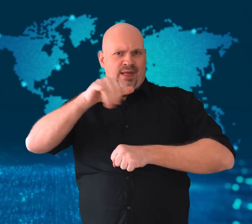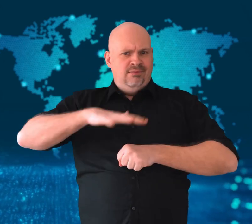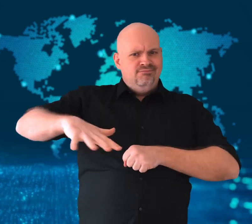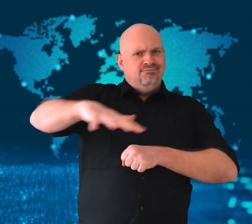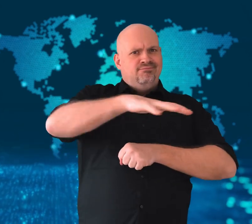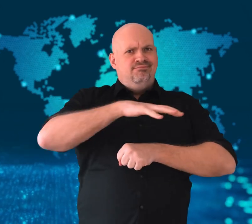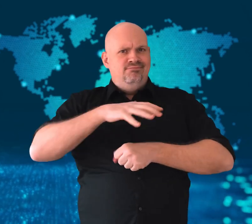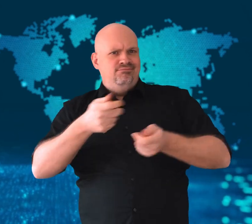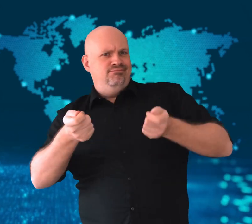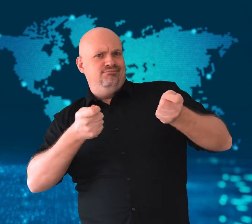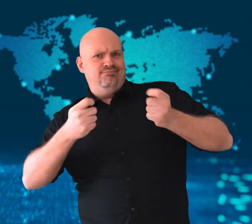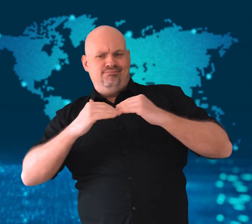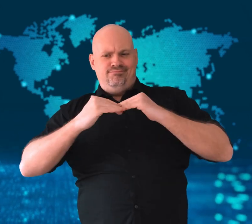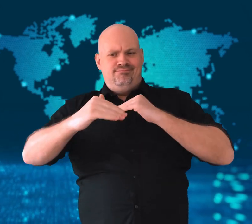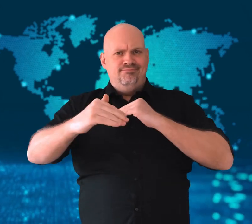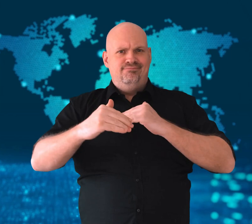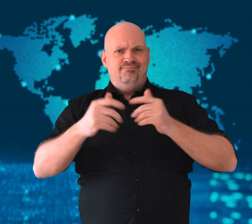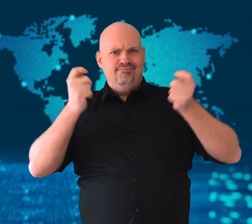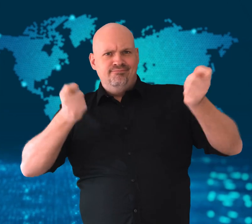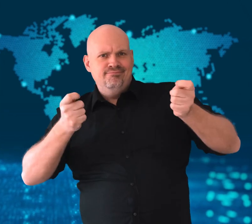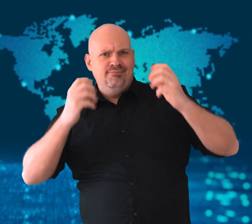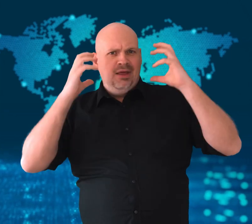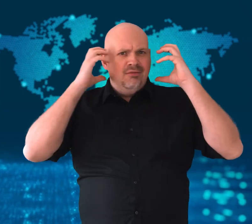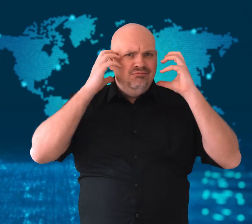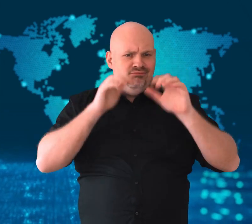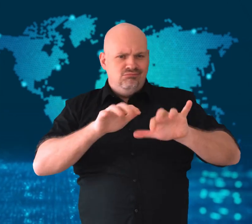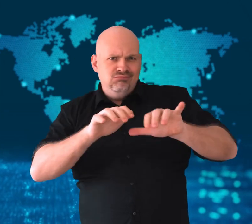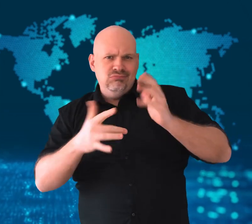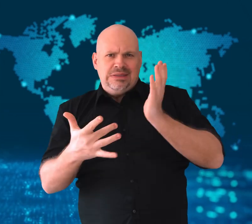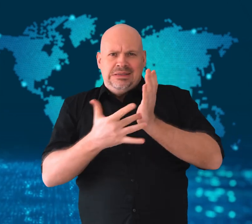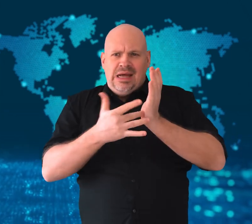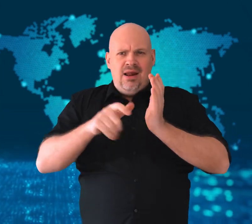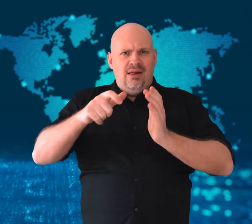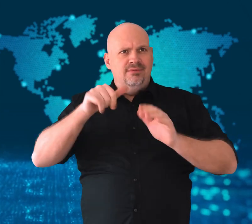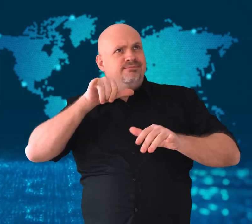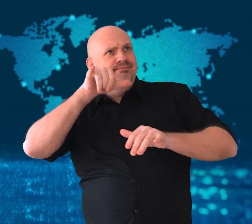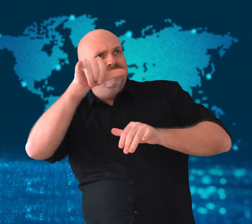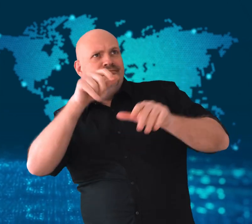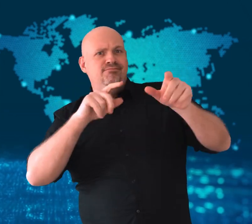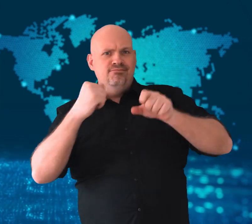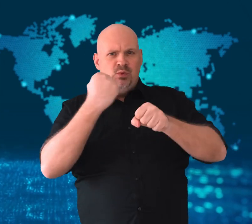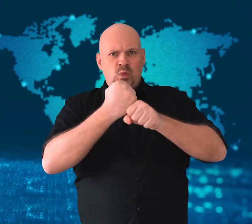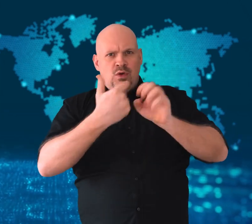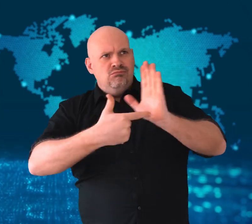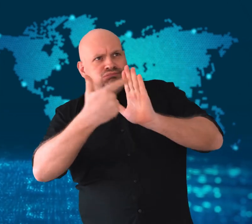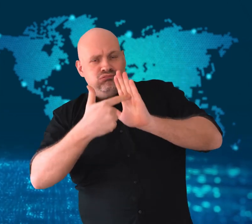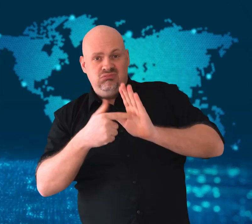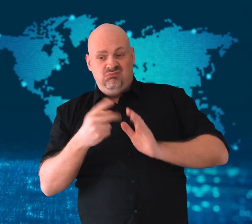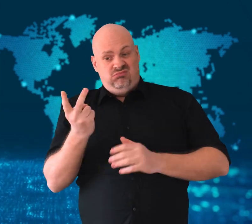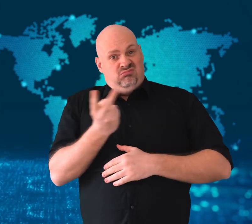Two Tigrayan ground technicians reported being threatened by